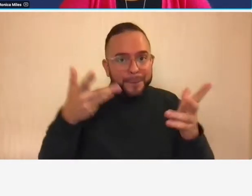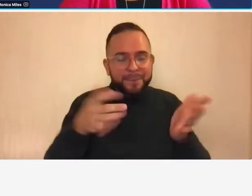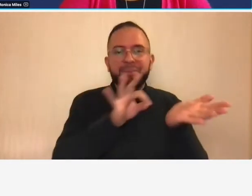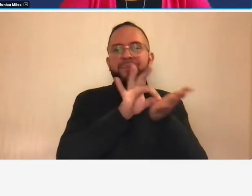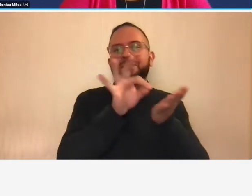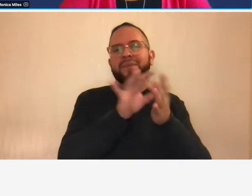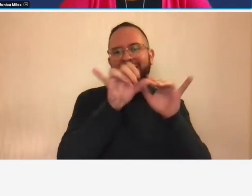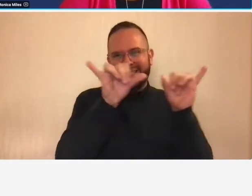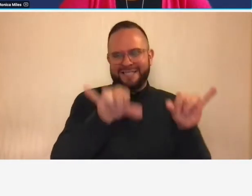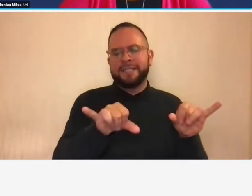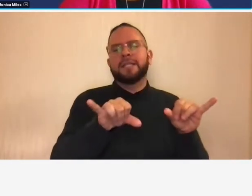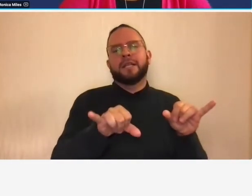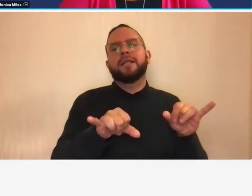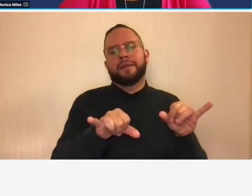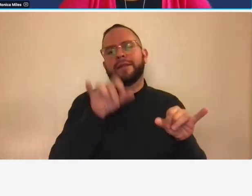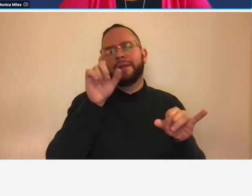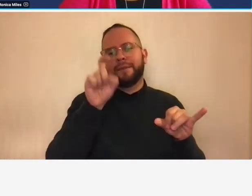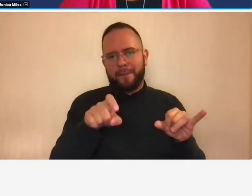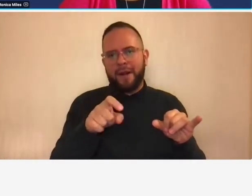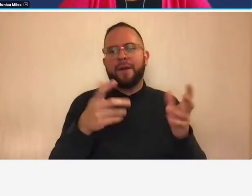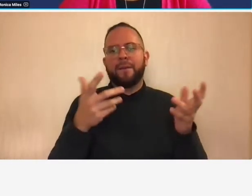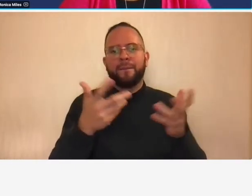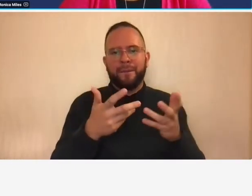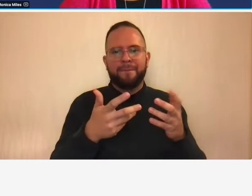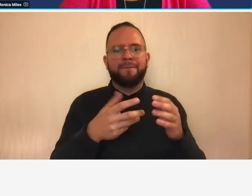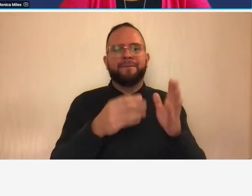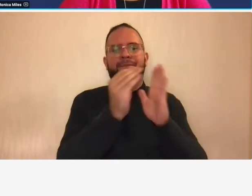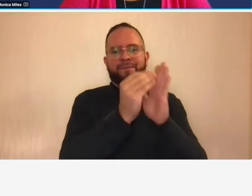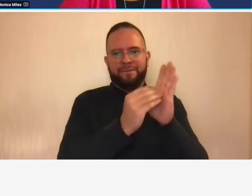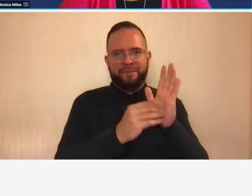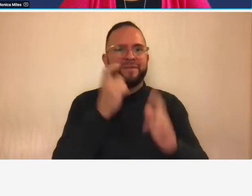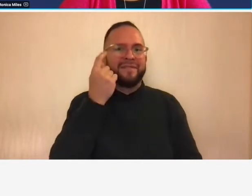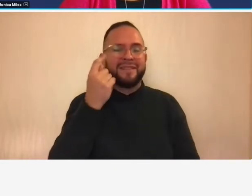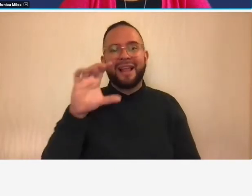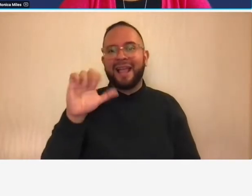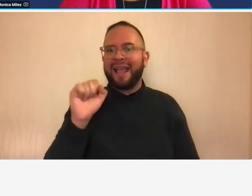of accounting cash basis is not in accordance with gaap and it's basically a show stopper